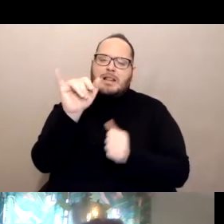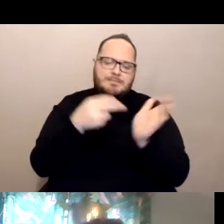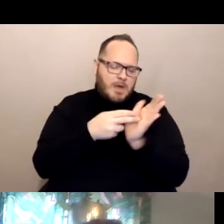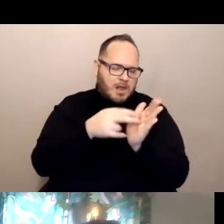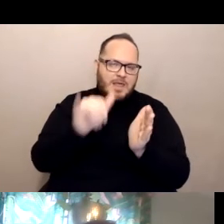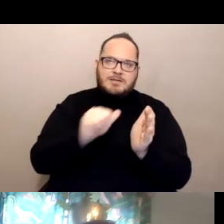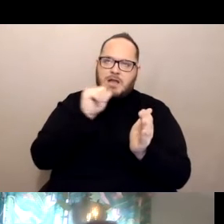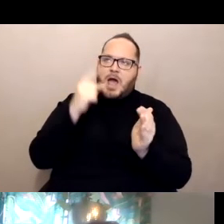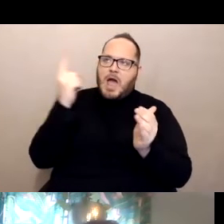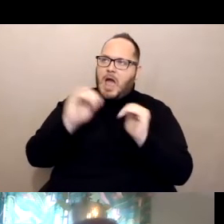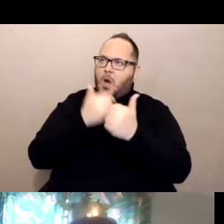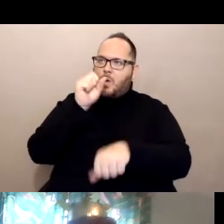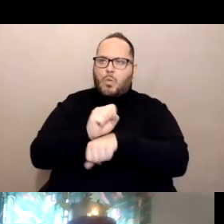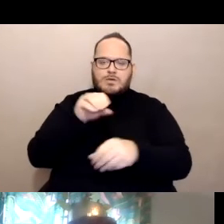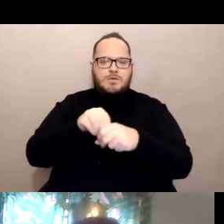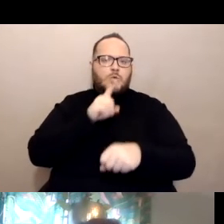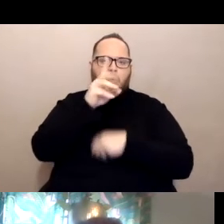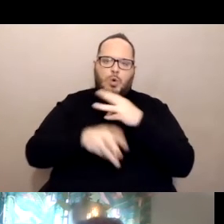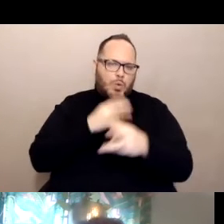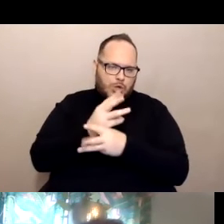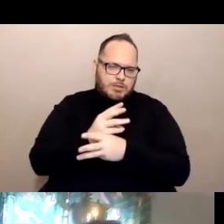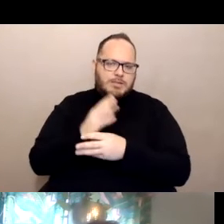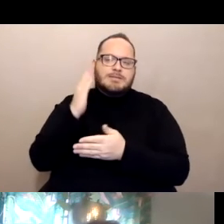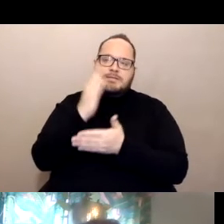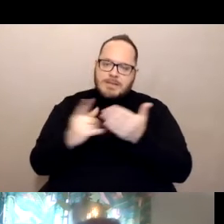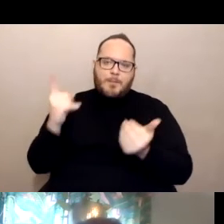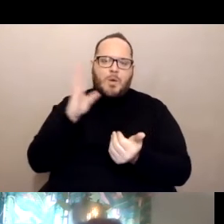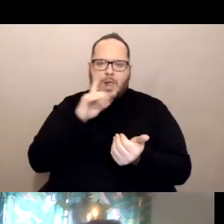Someone is going to ask you prove that you are a person